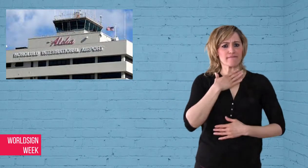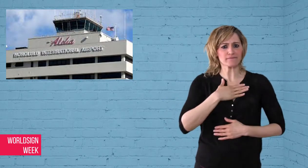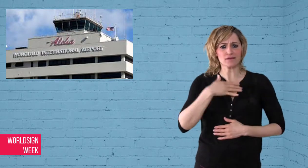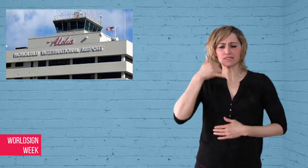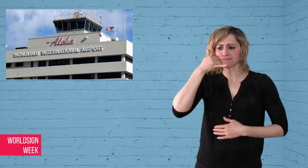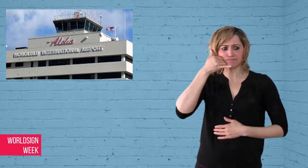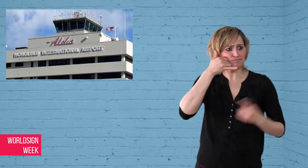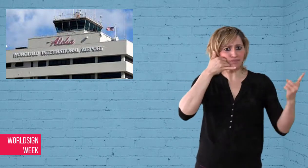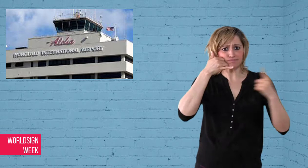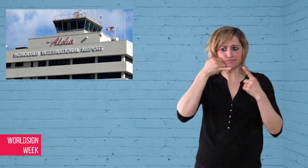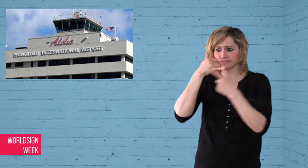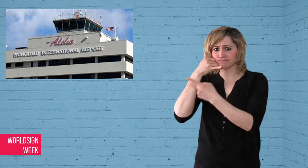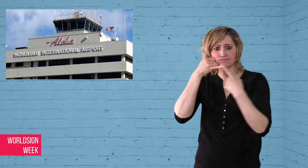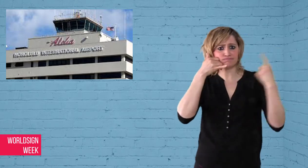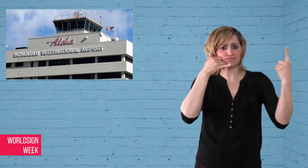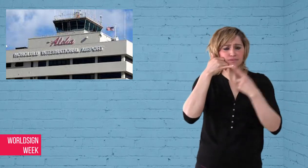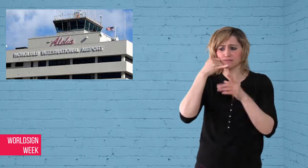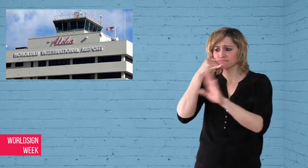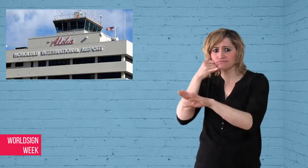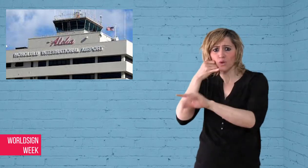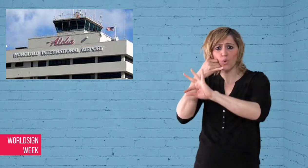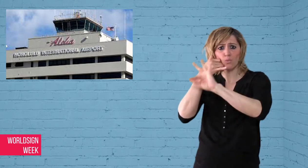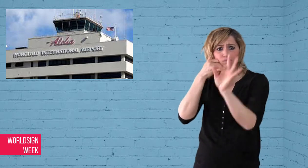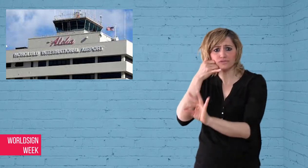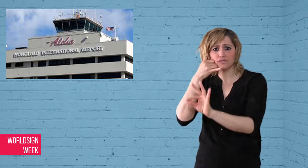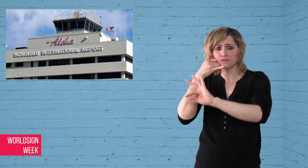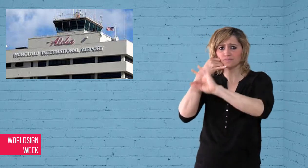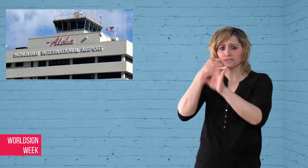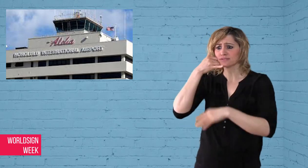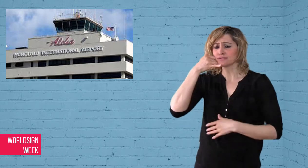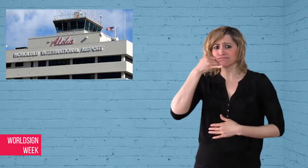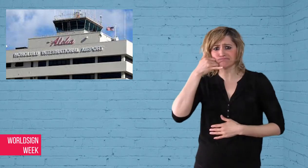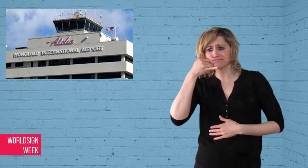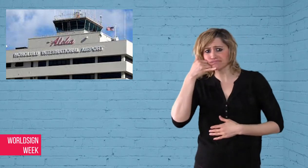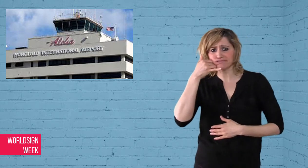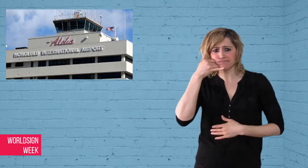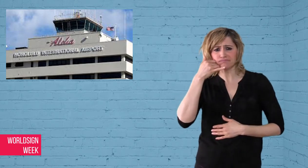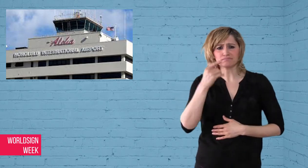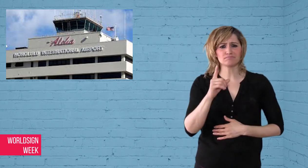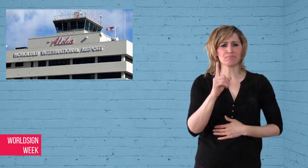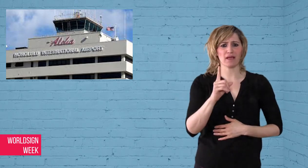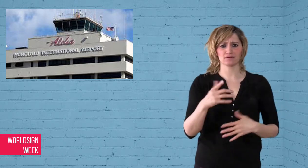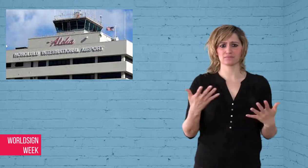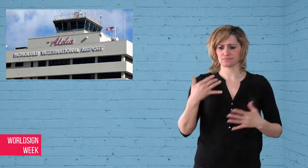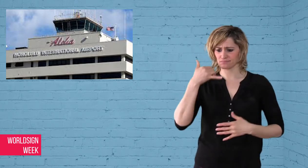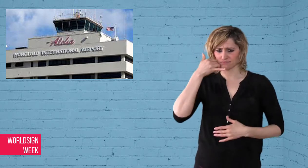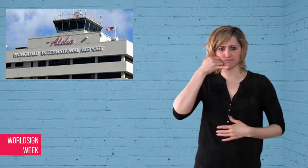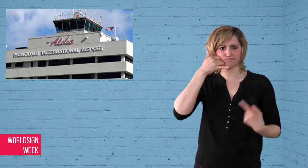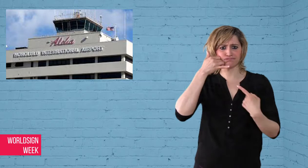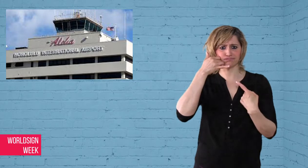telephone to ask questions which was